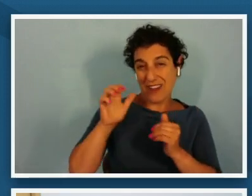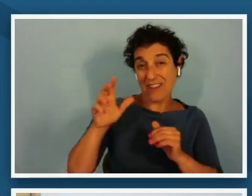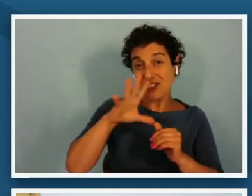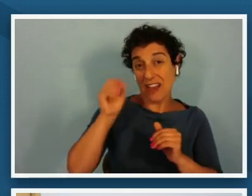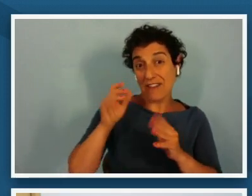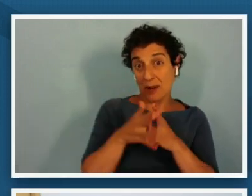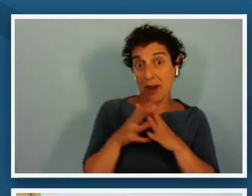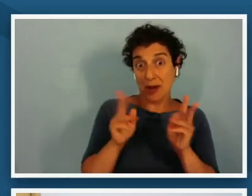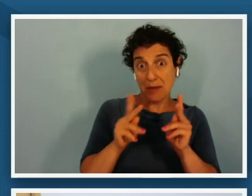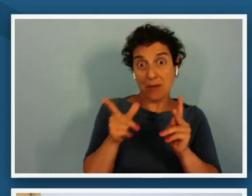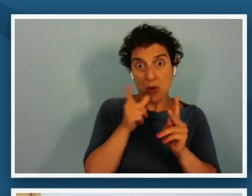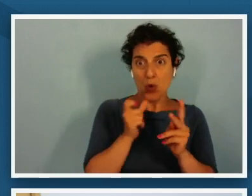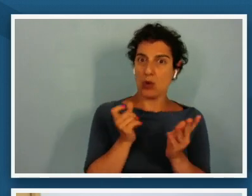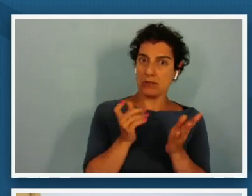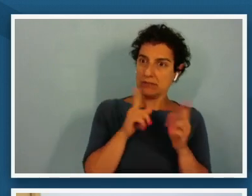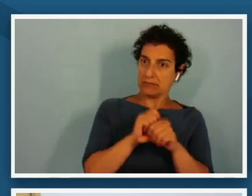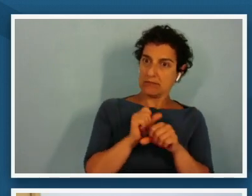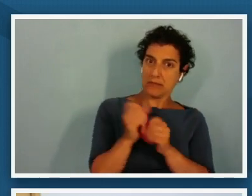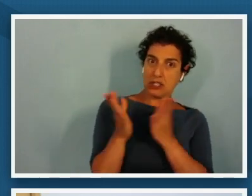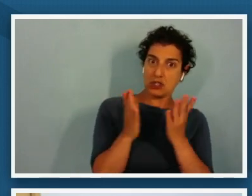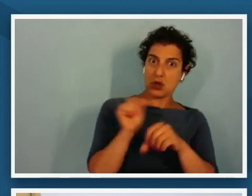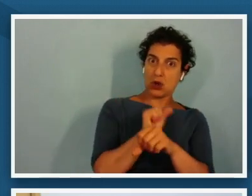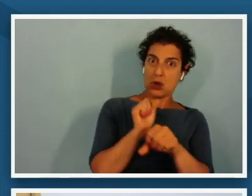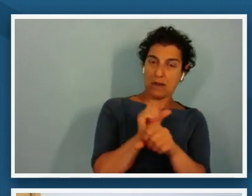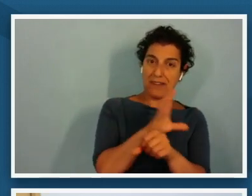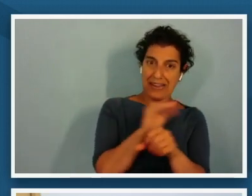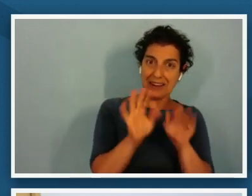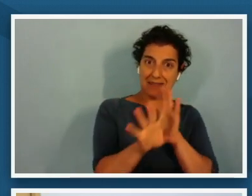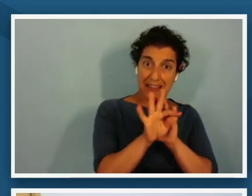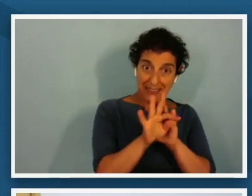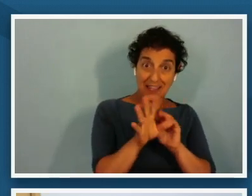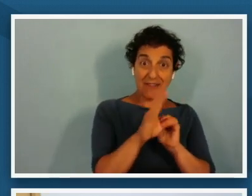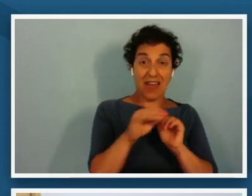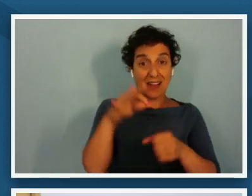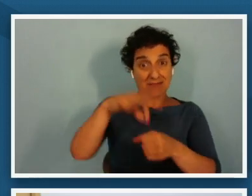elected and appointed offices during